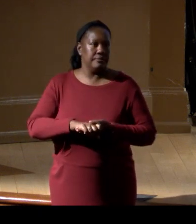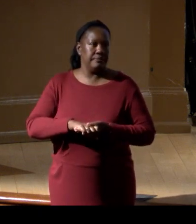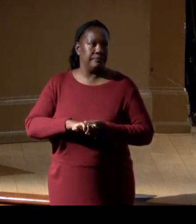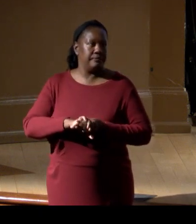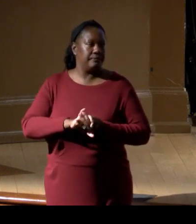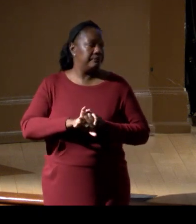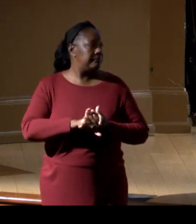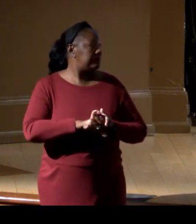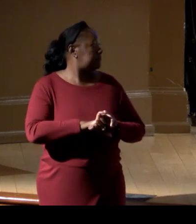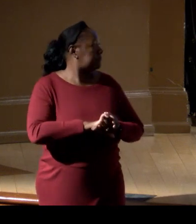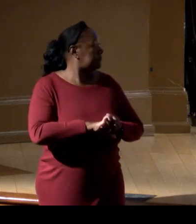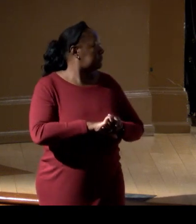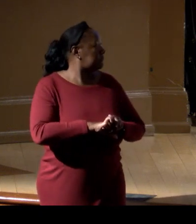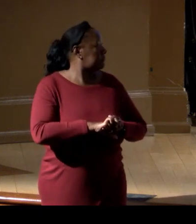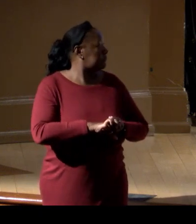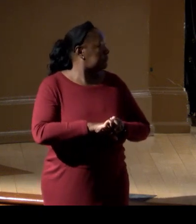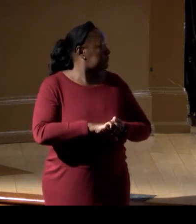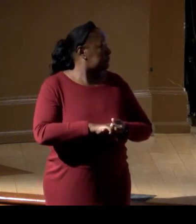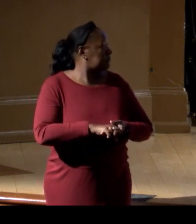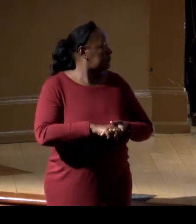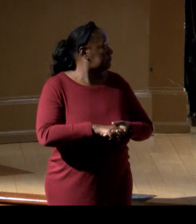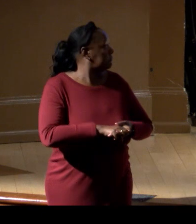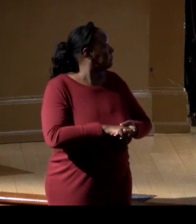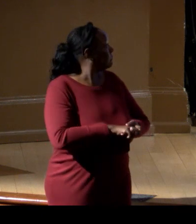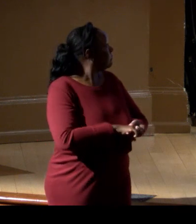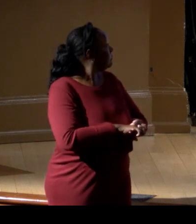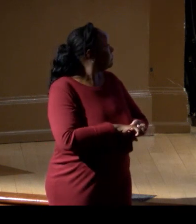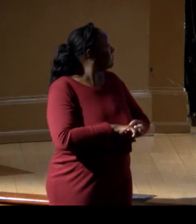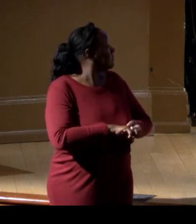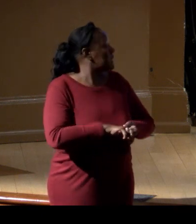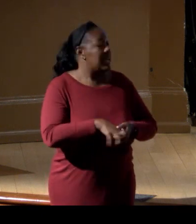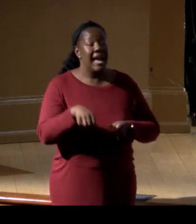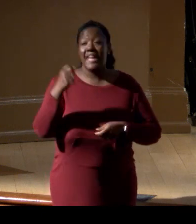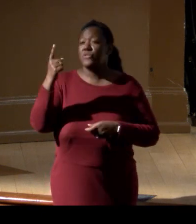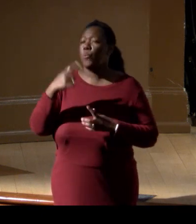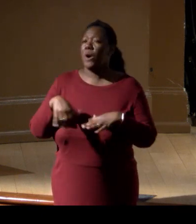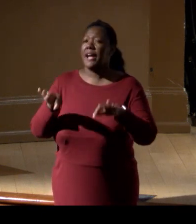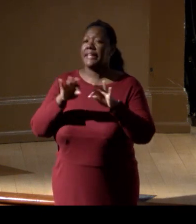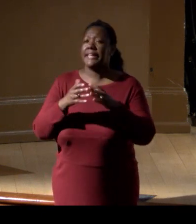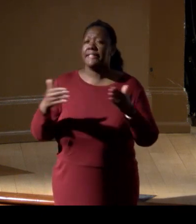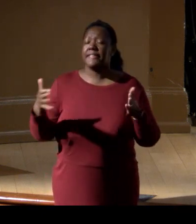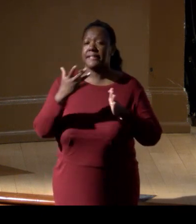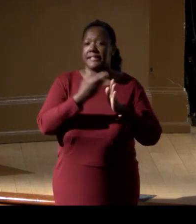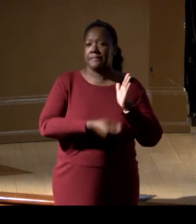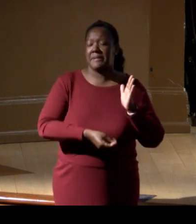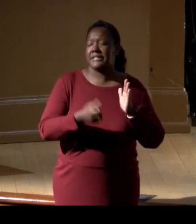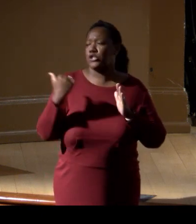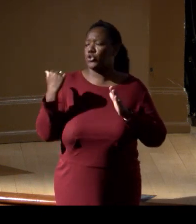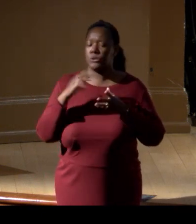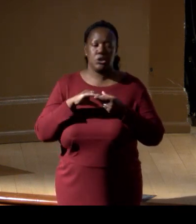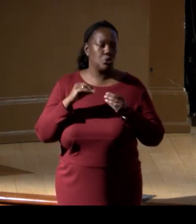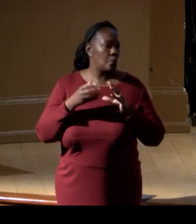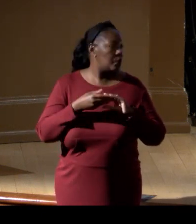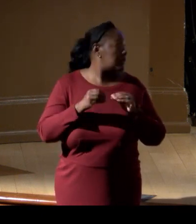And if I could add one thing, one group that I think is missing as well, and speaking of storytelling, it's engagement with tribal communities